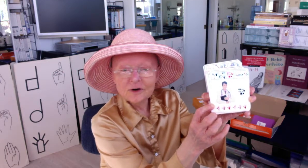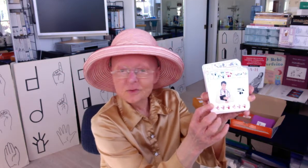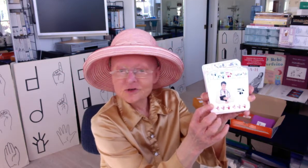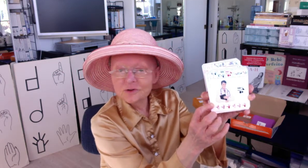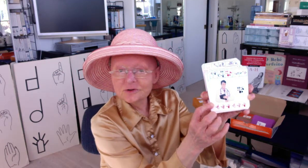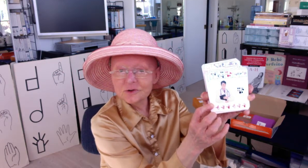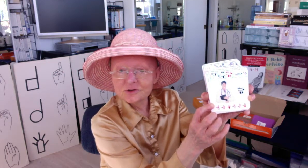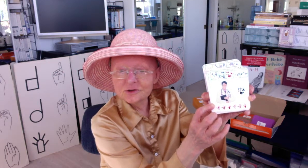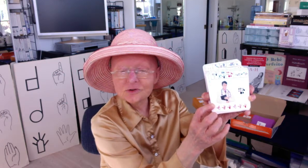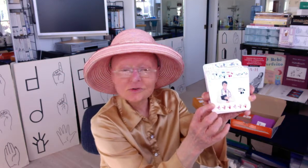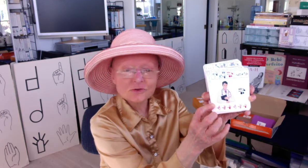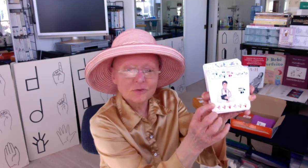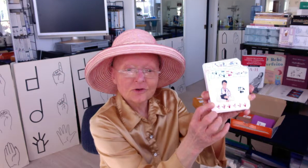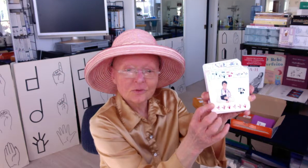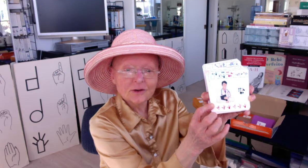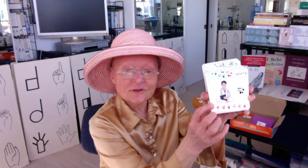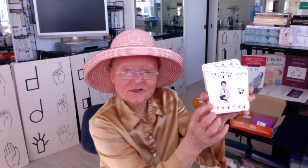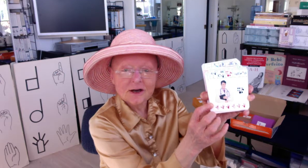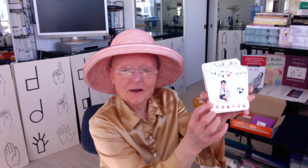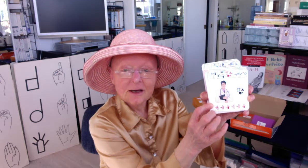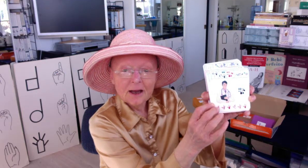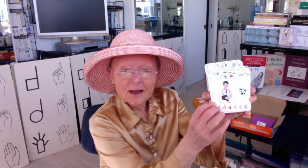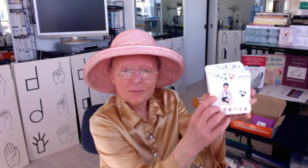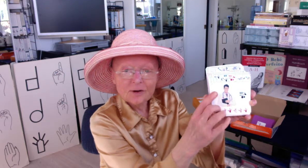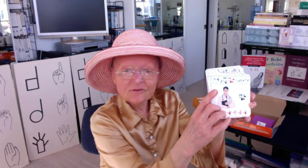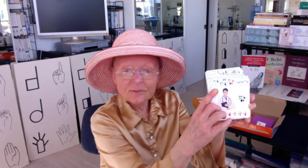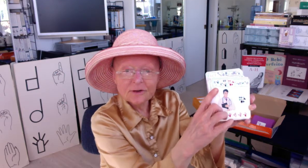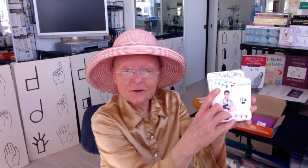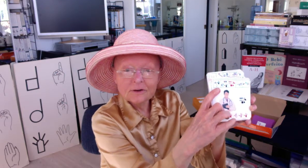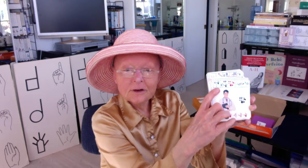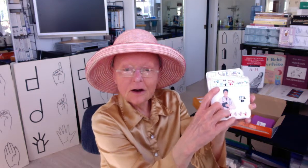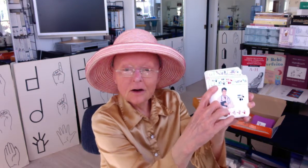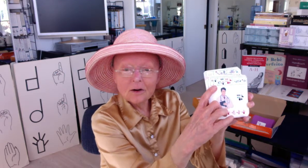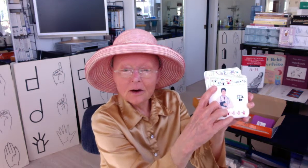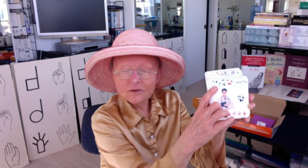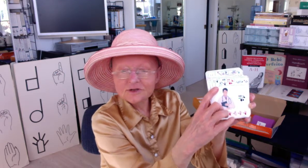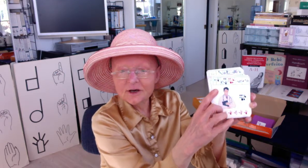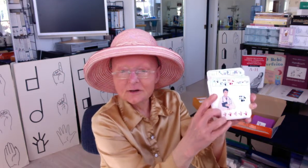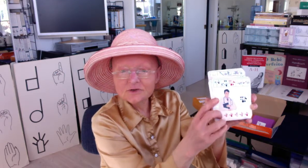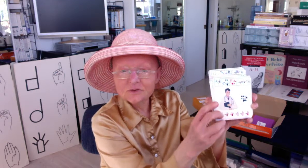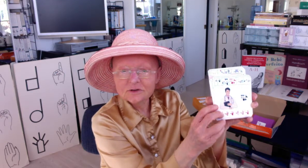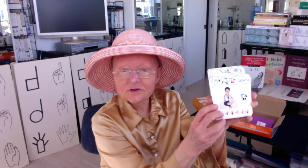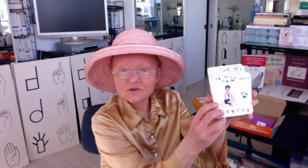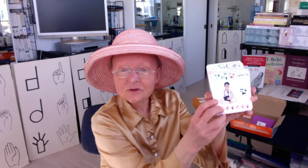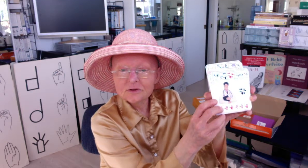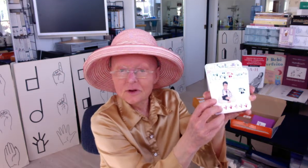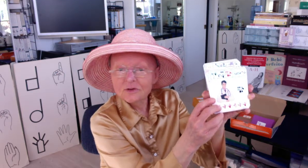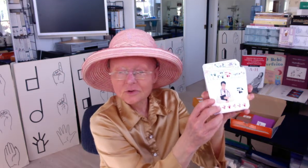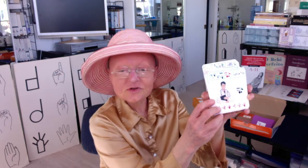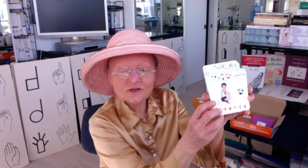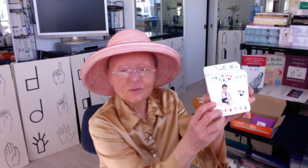Which one you're going to use when you write the sign and above up here are our other signs written using those symbols